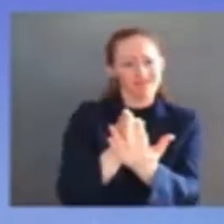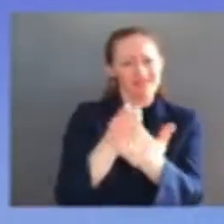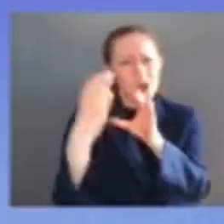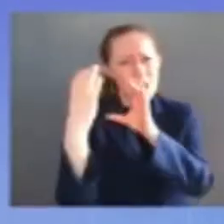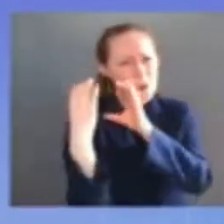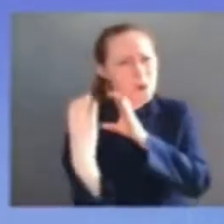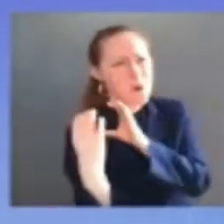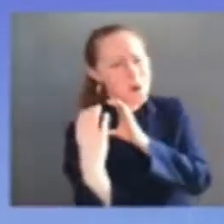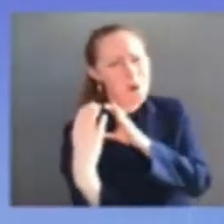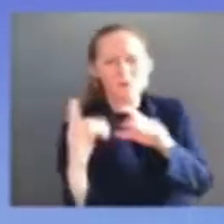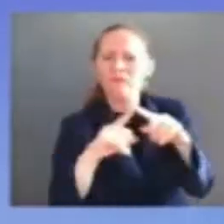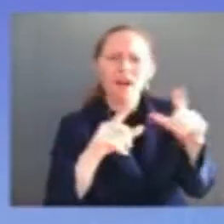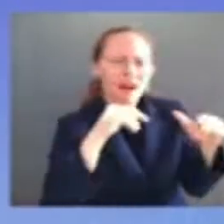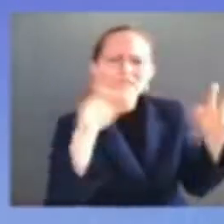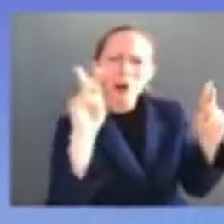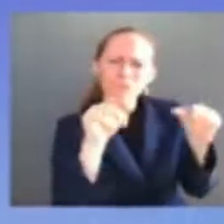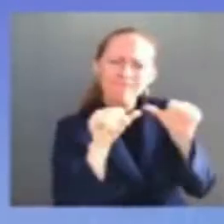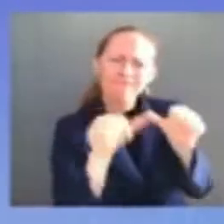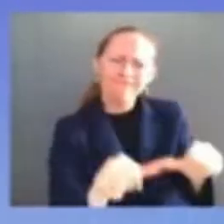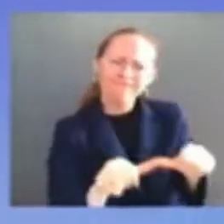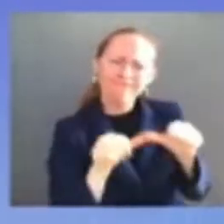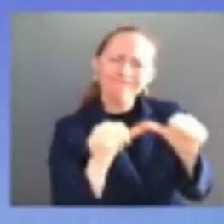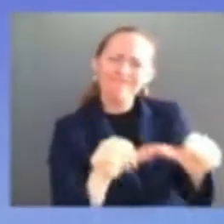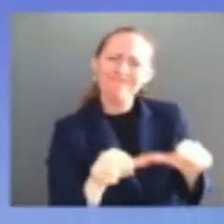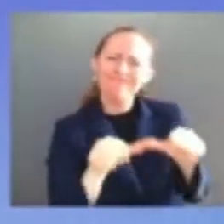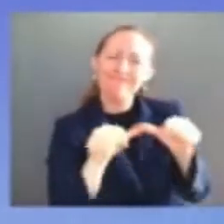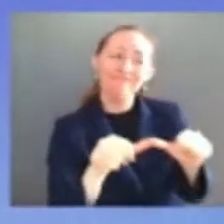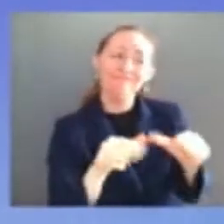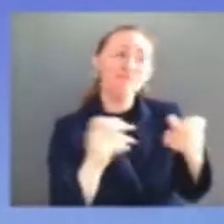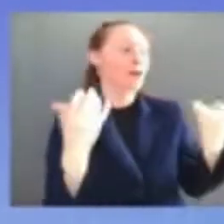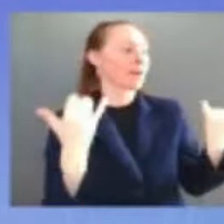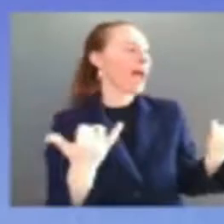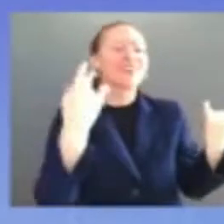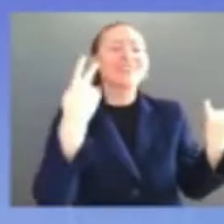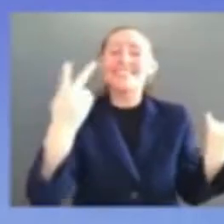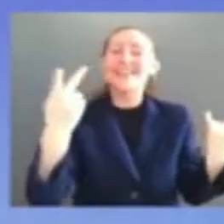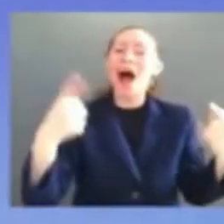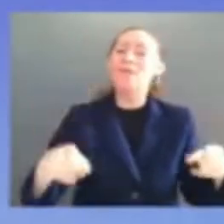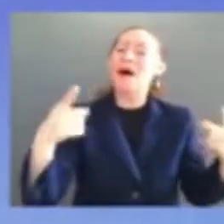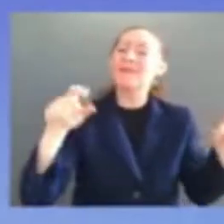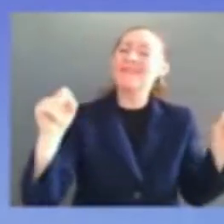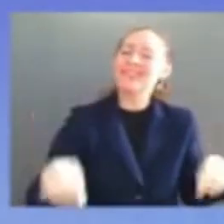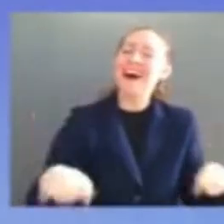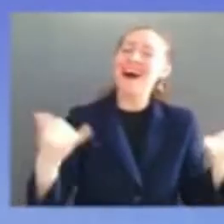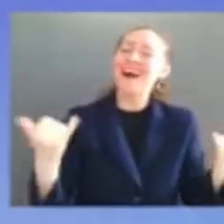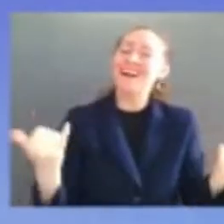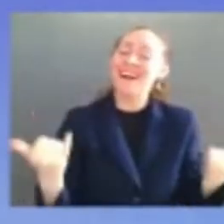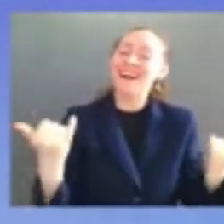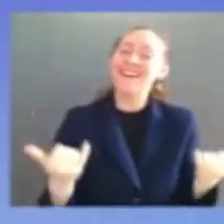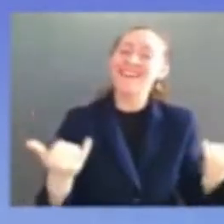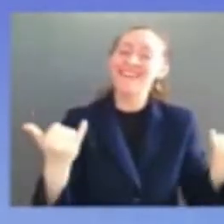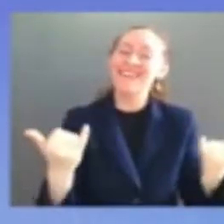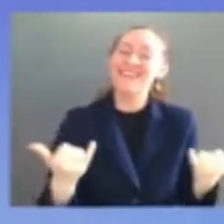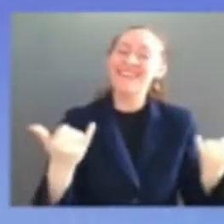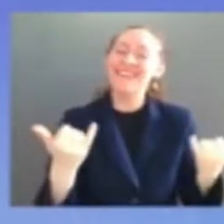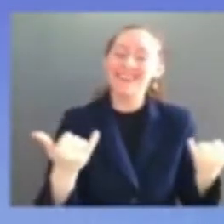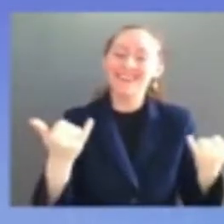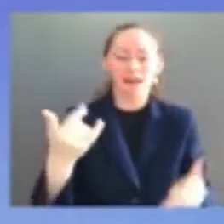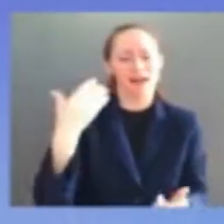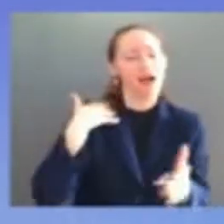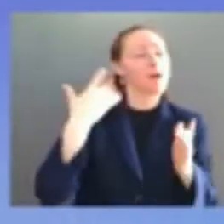this historic nomination and now confirmation i think of them as the true path-breakers i